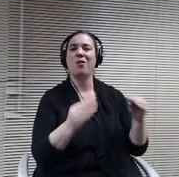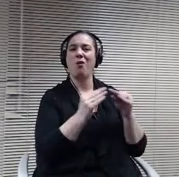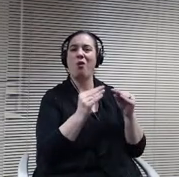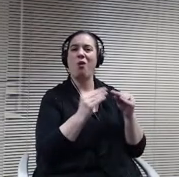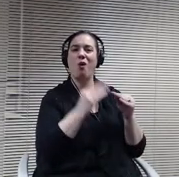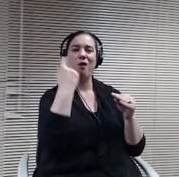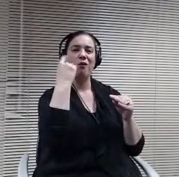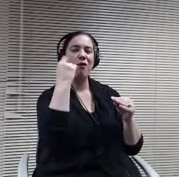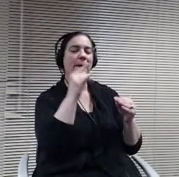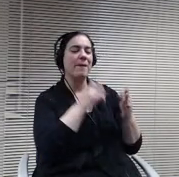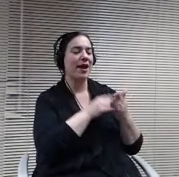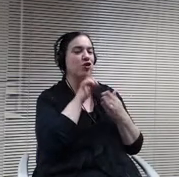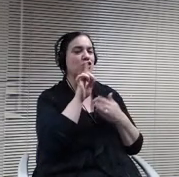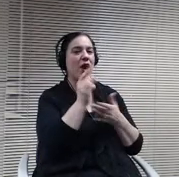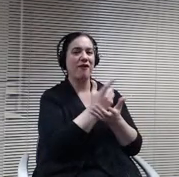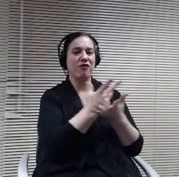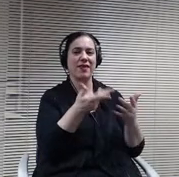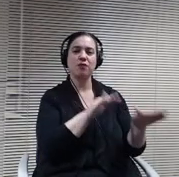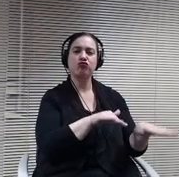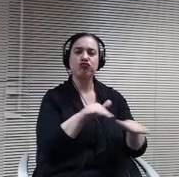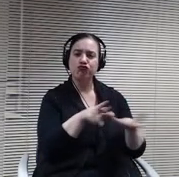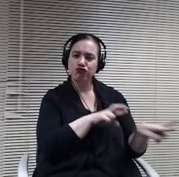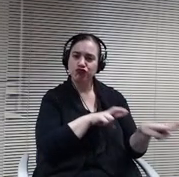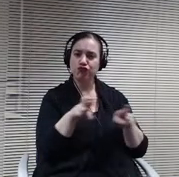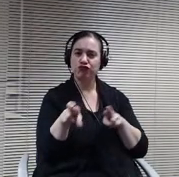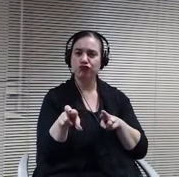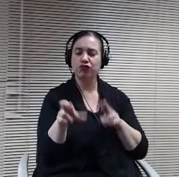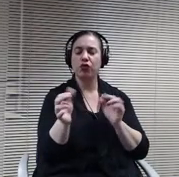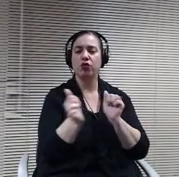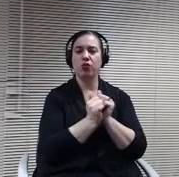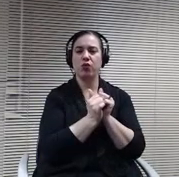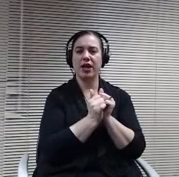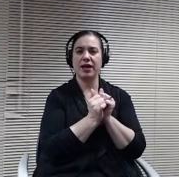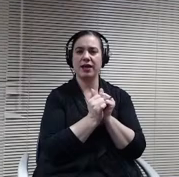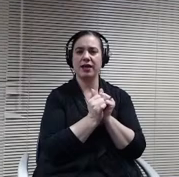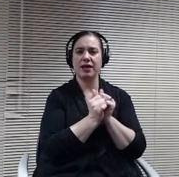settled into place with with K through two in the schools and